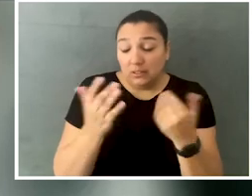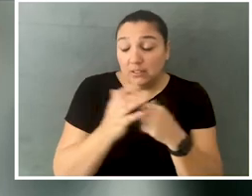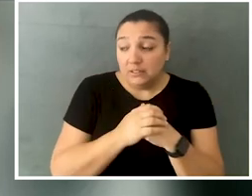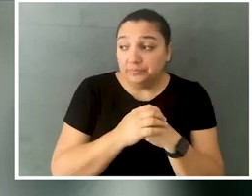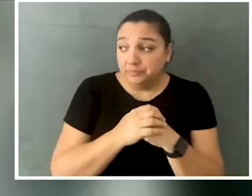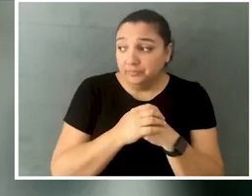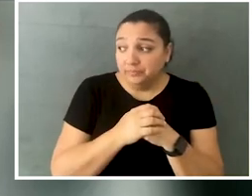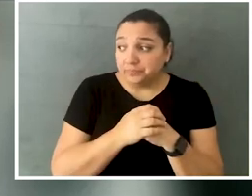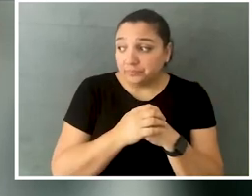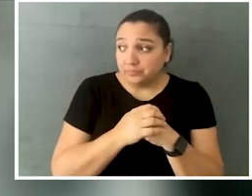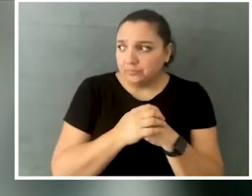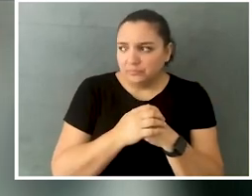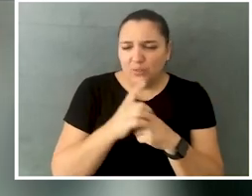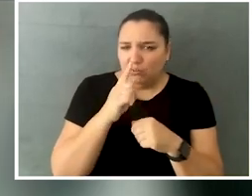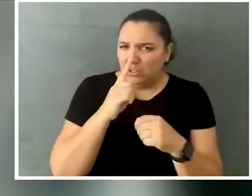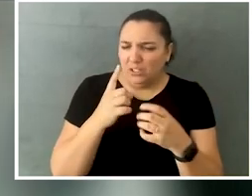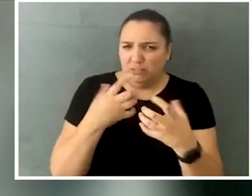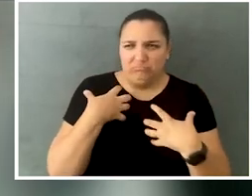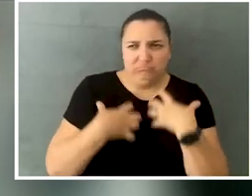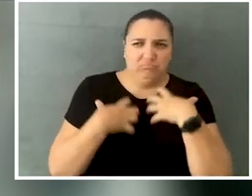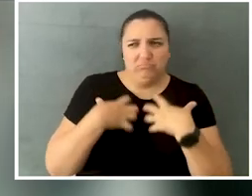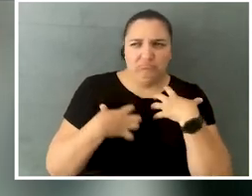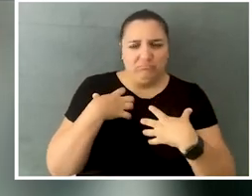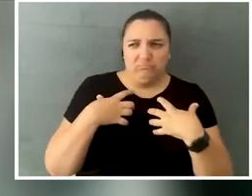and it was a really hostile, adversarial experience